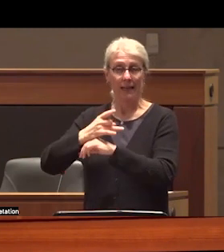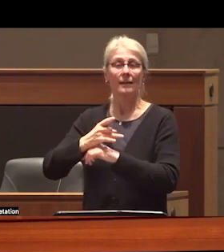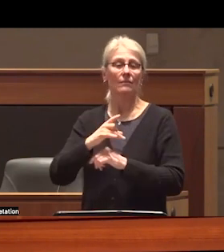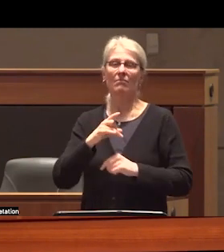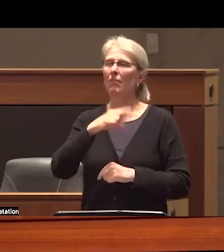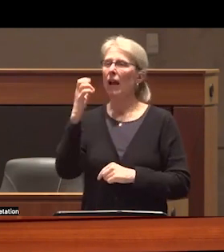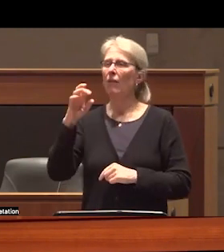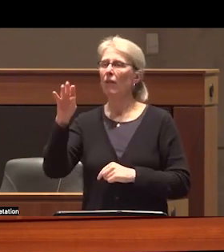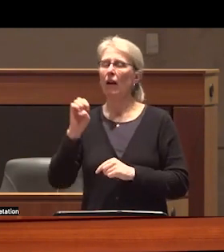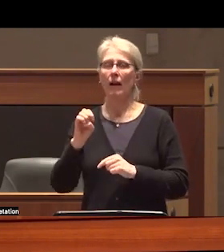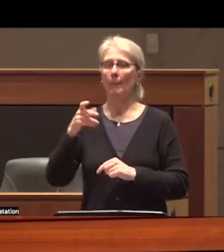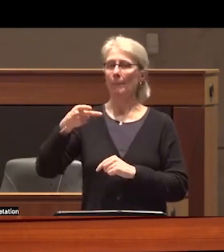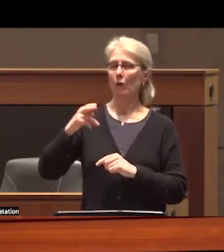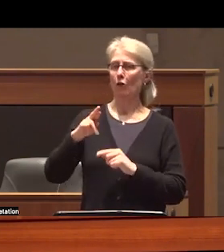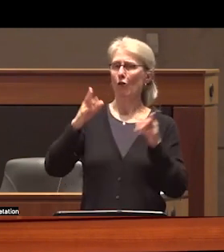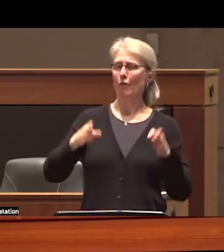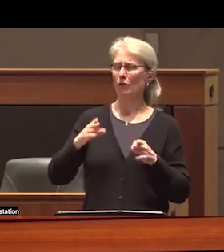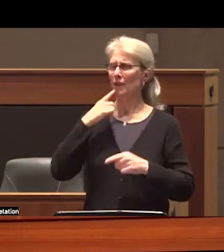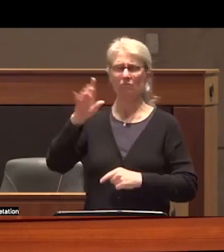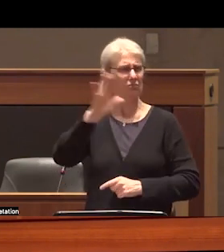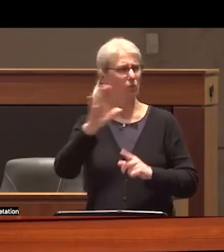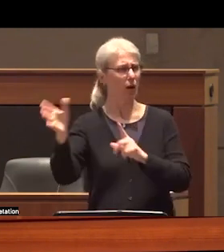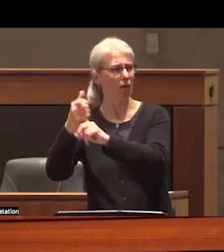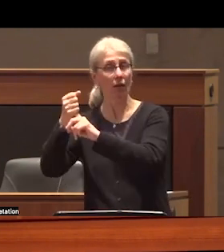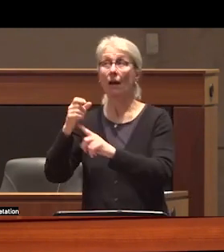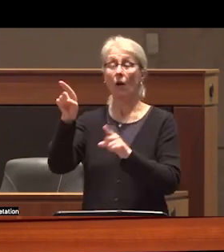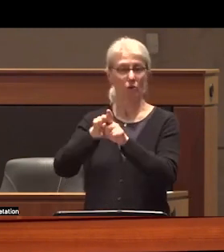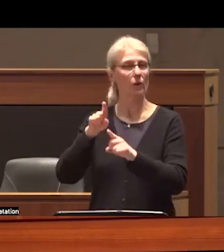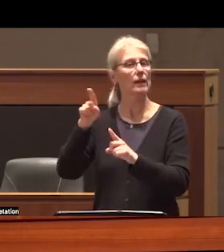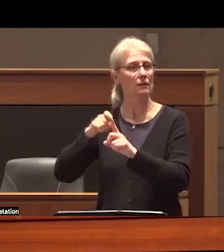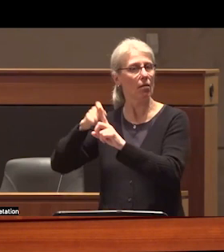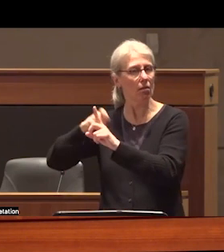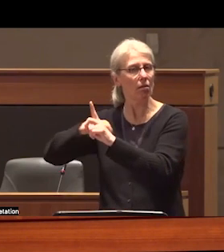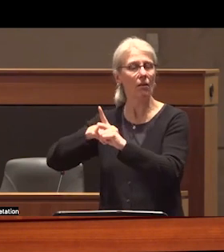public relations officer and he was the repeated victim of threats harassment and a home invasion